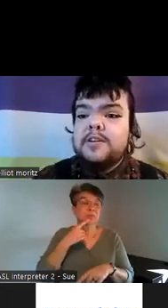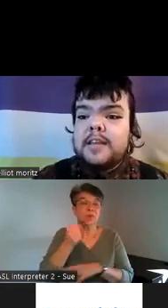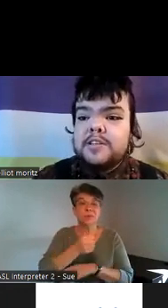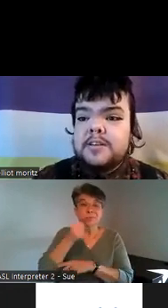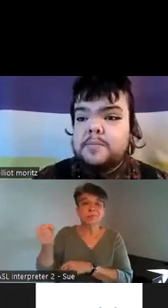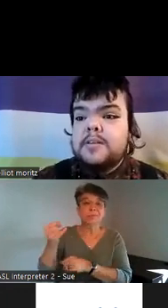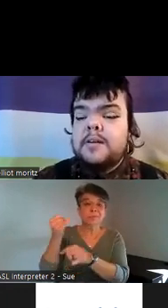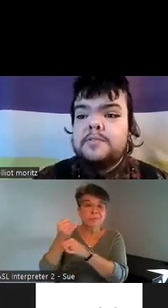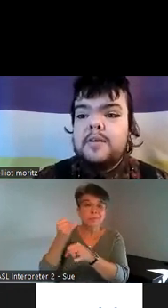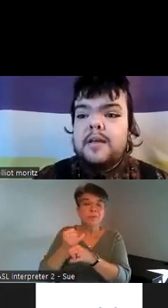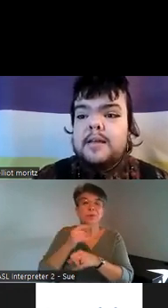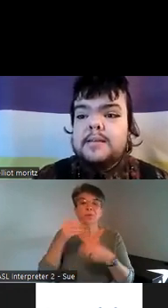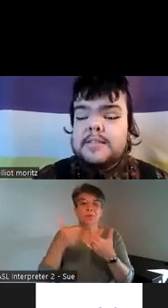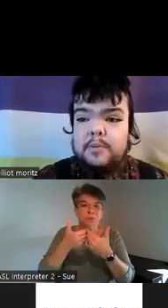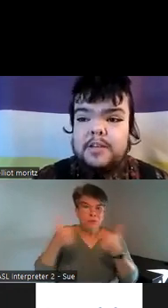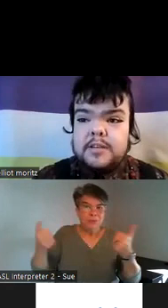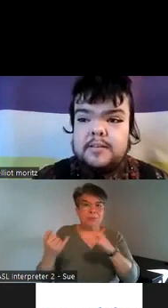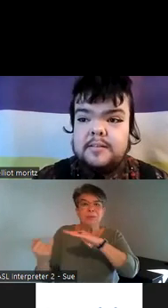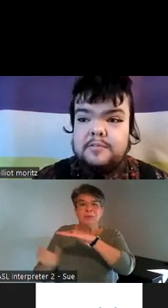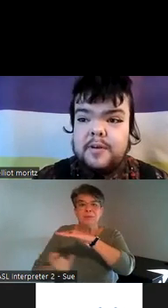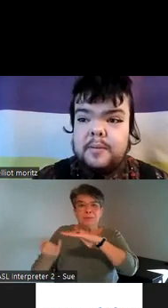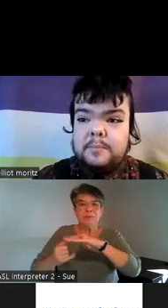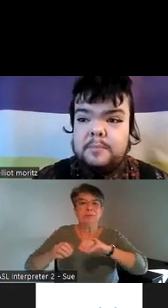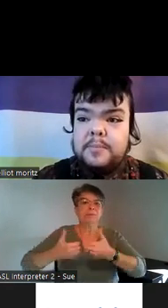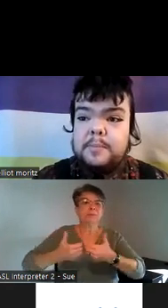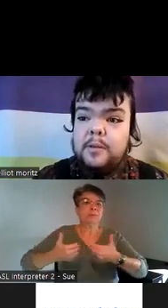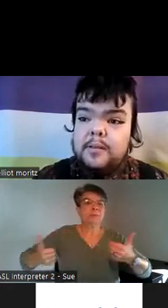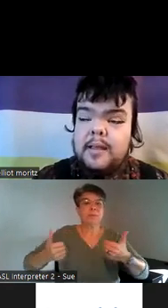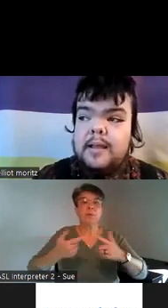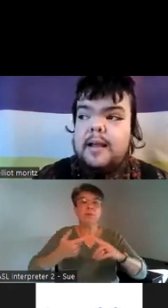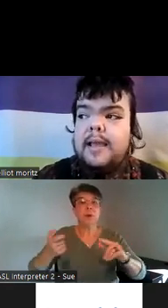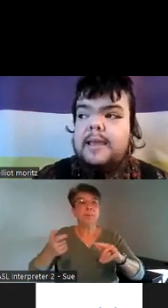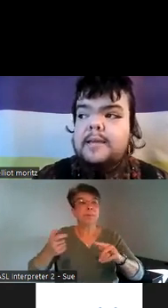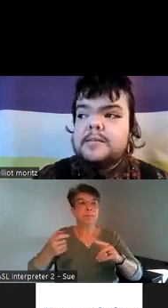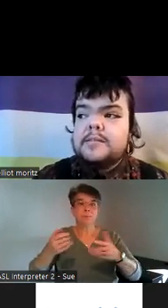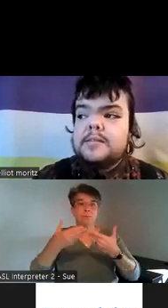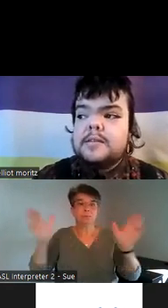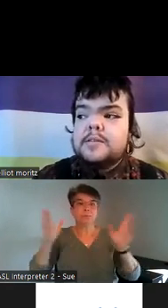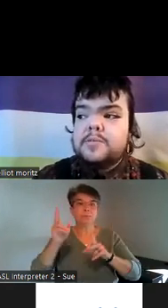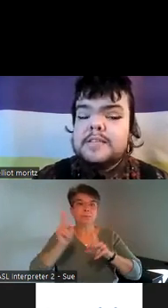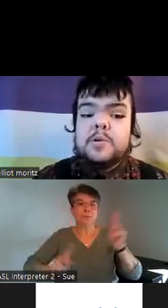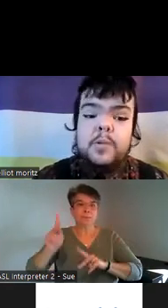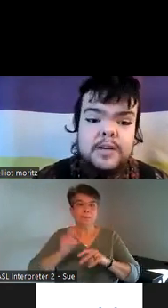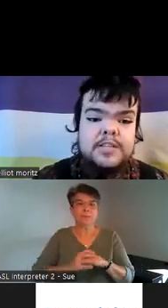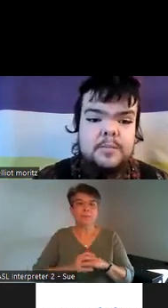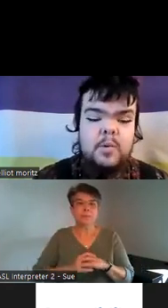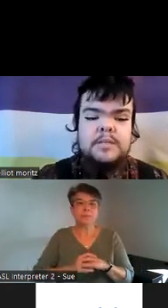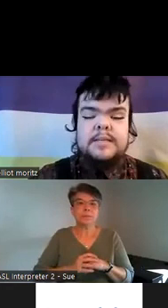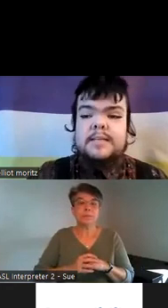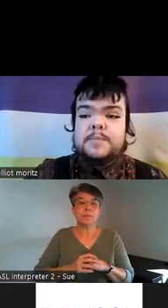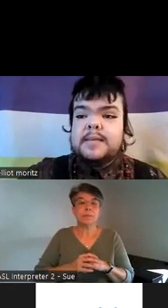segregation it was a lot of separation from people and the reason queer is so important is because